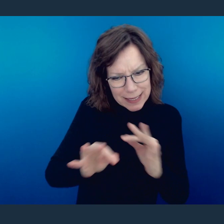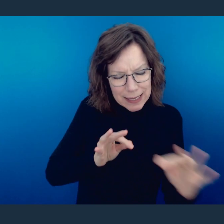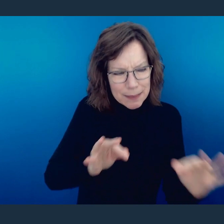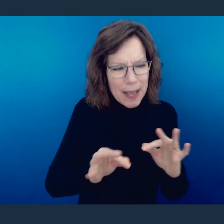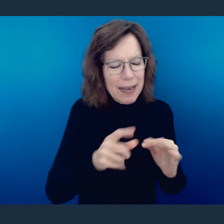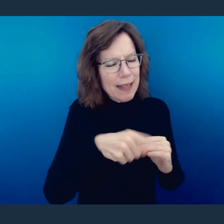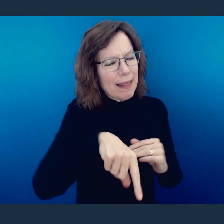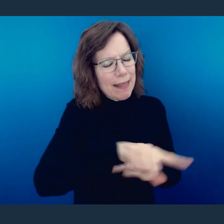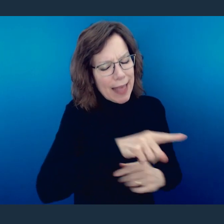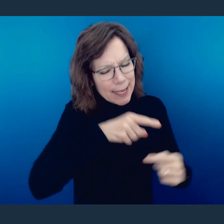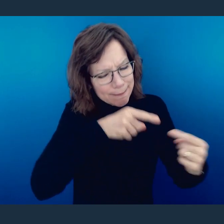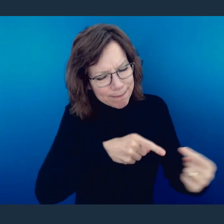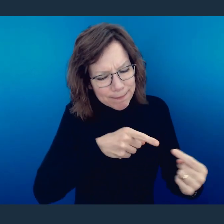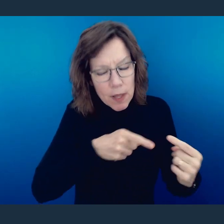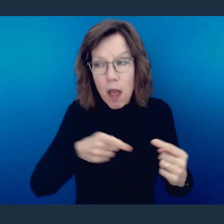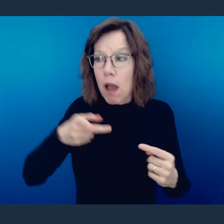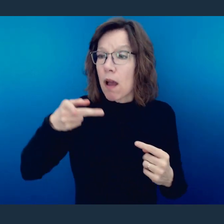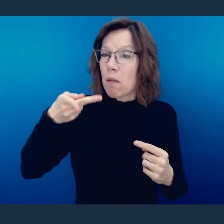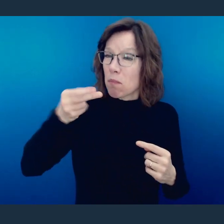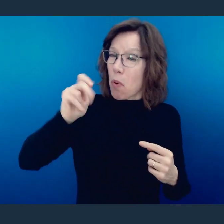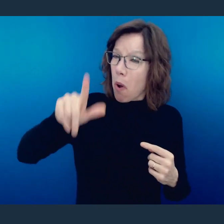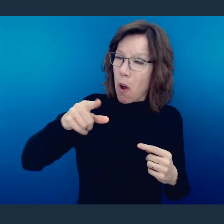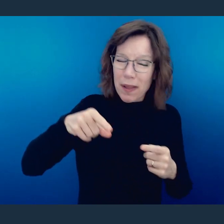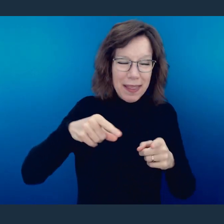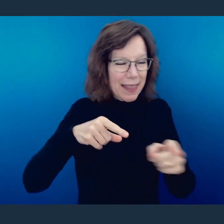talks about their failings. And I told you what that is, because he views it as a flaw